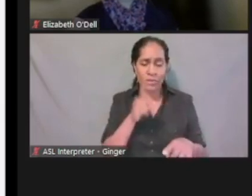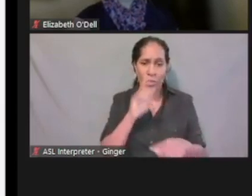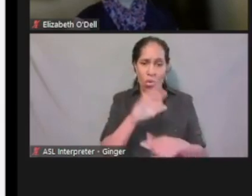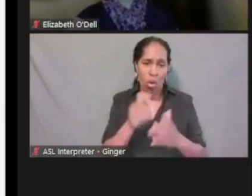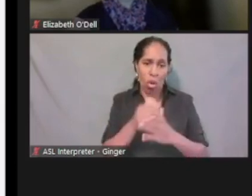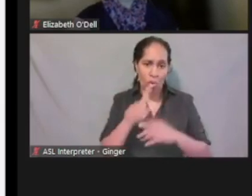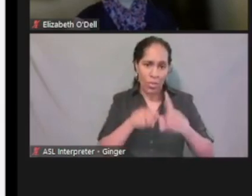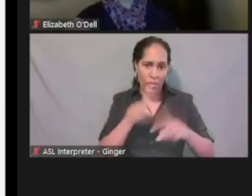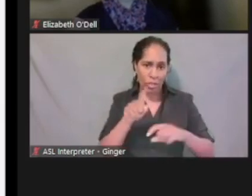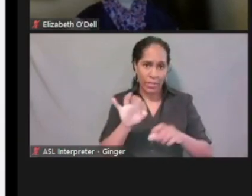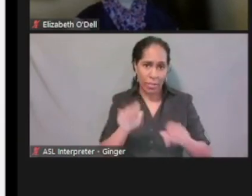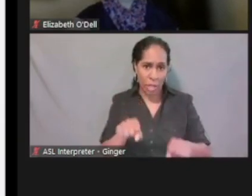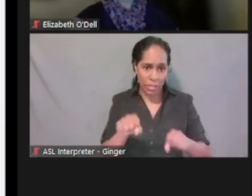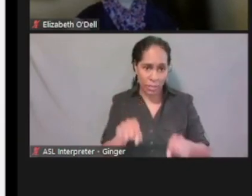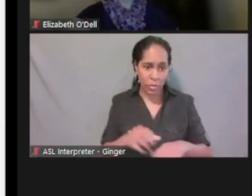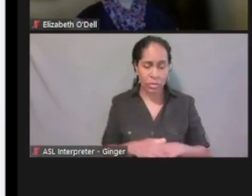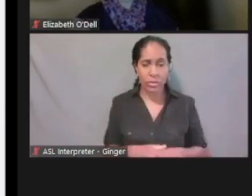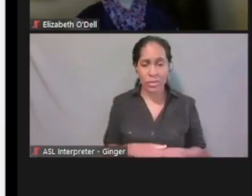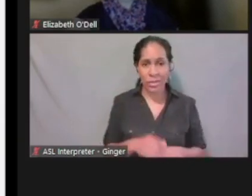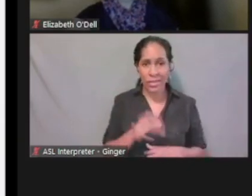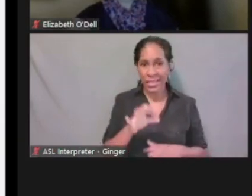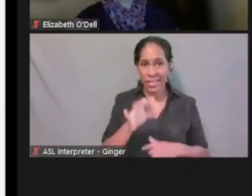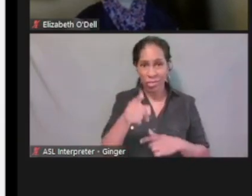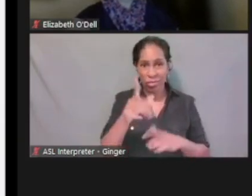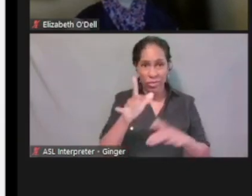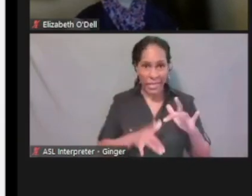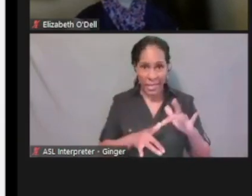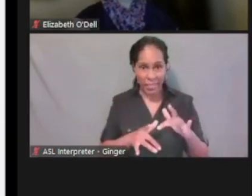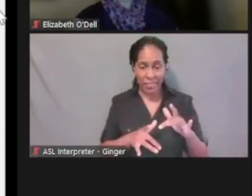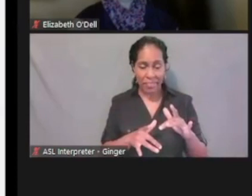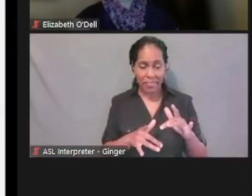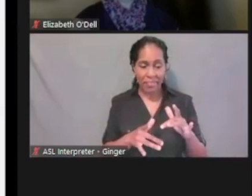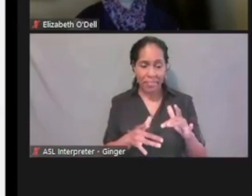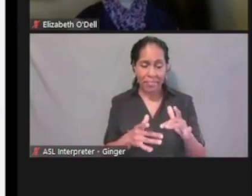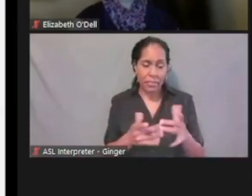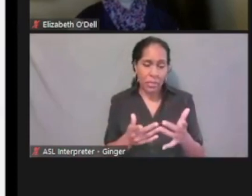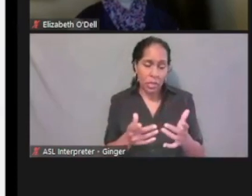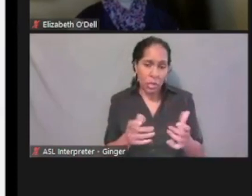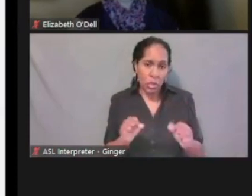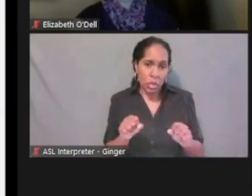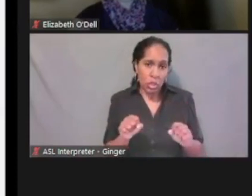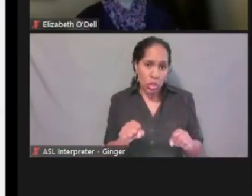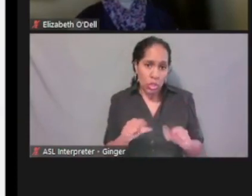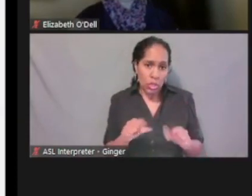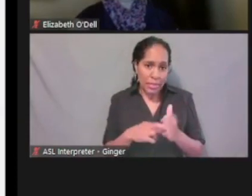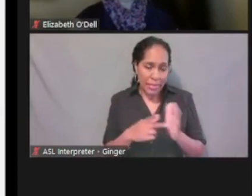A non-answer meaning they just skip over it could mean that the caseworker has to follow up with them